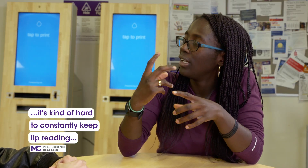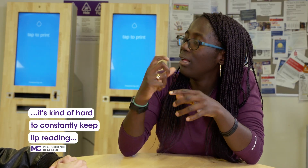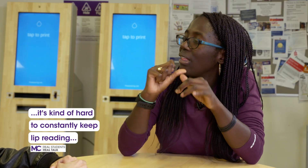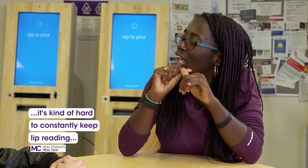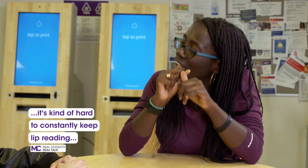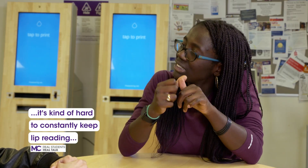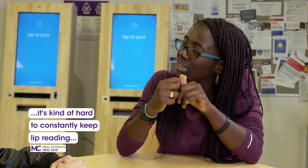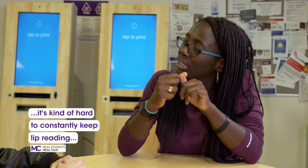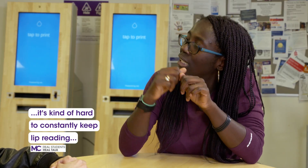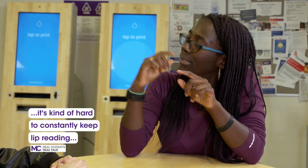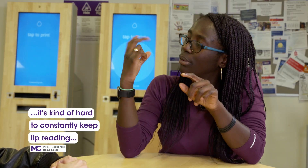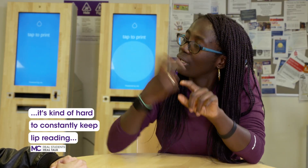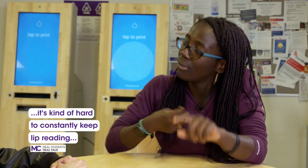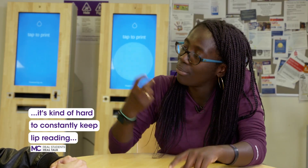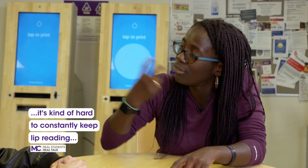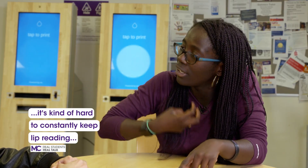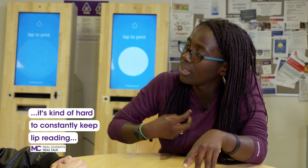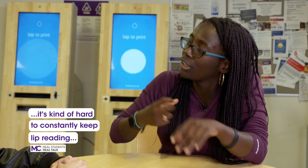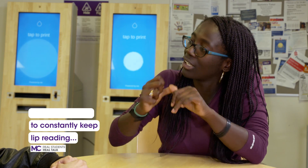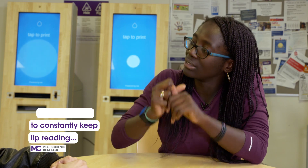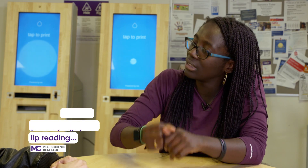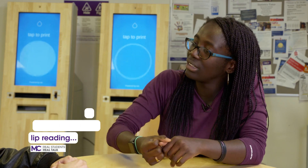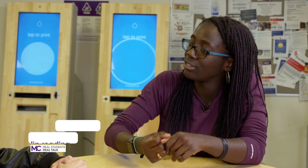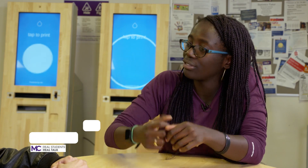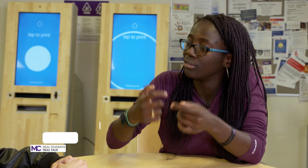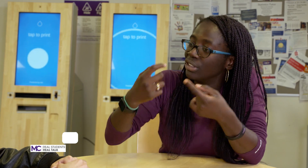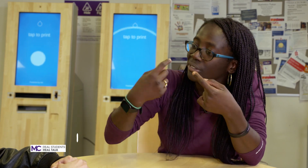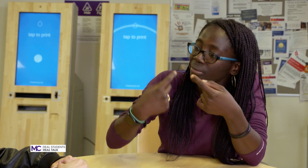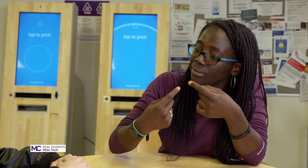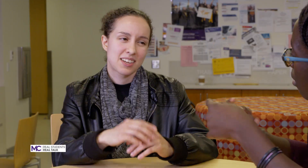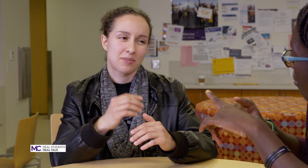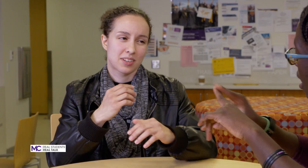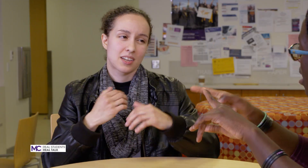constantly keep repeating college but